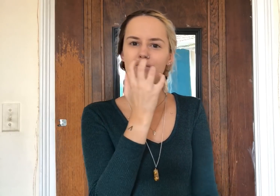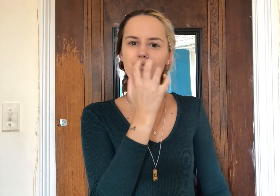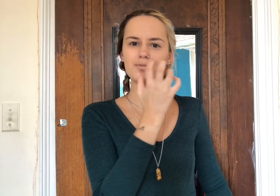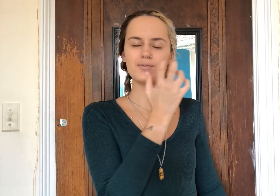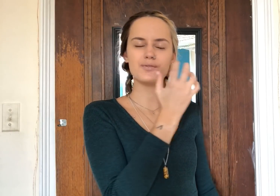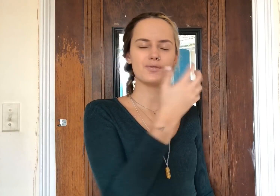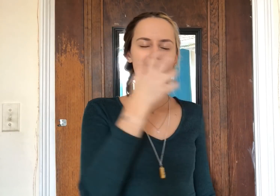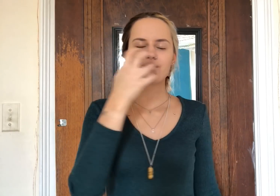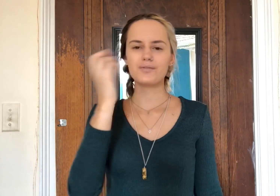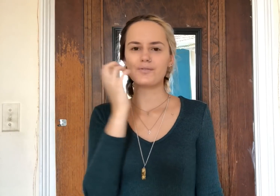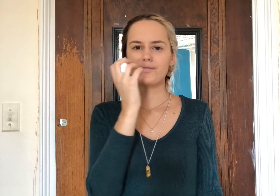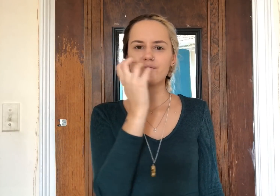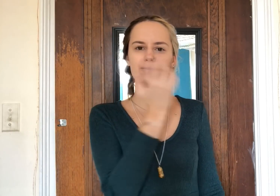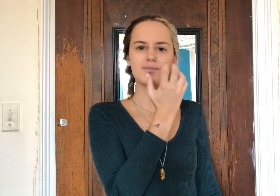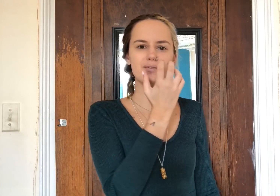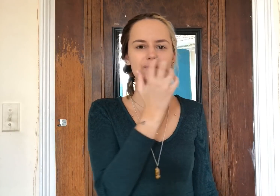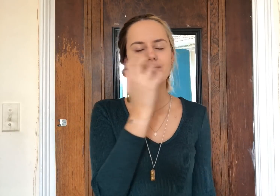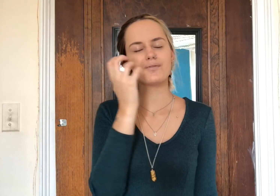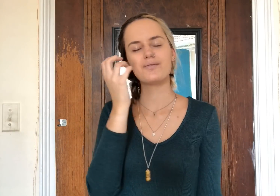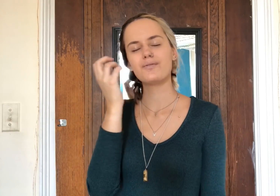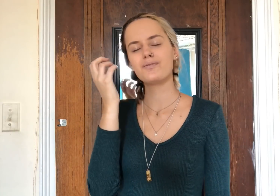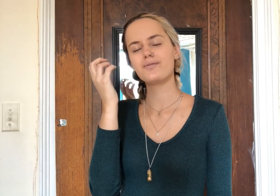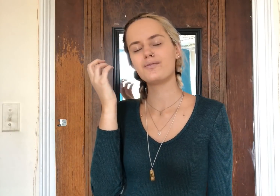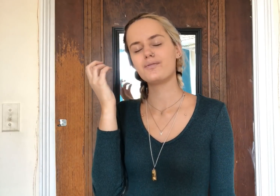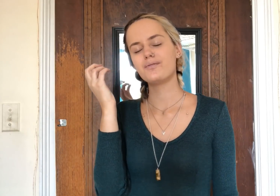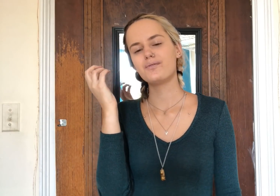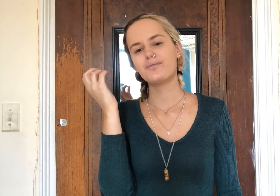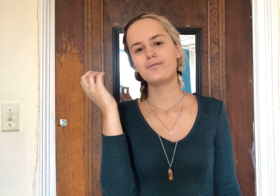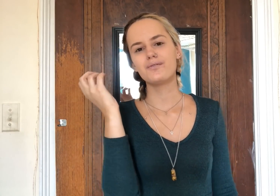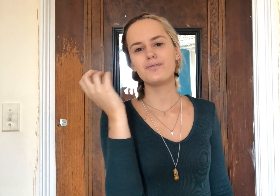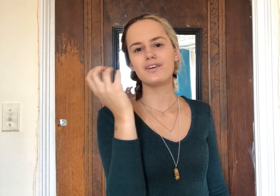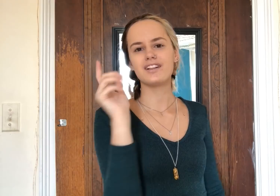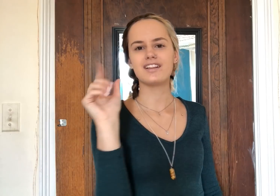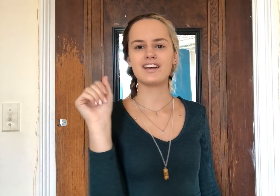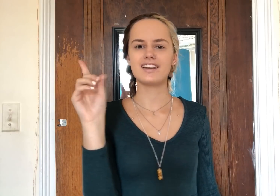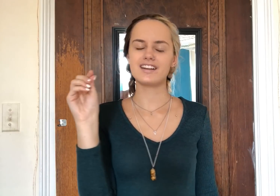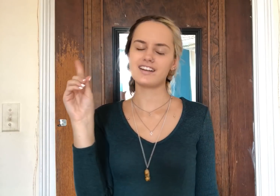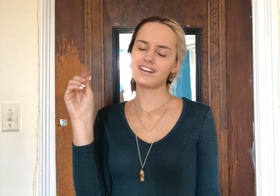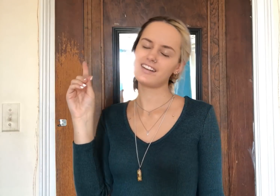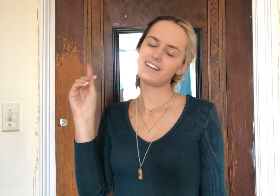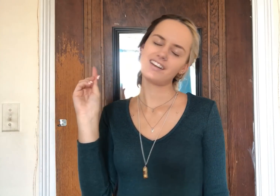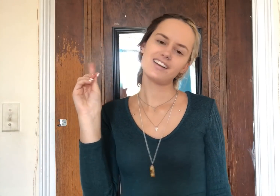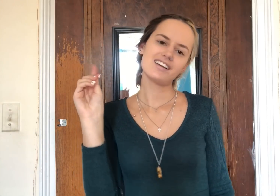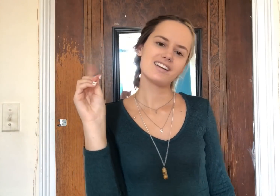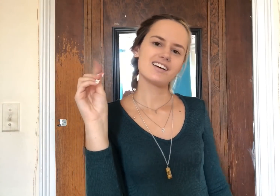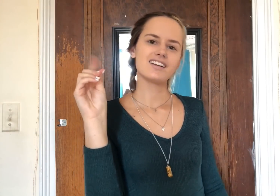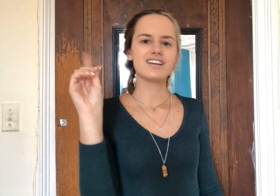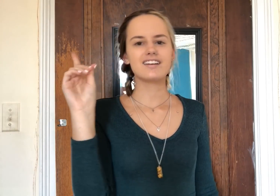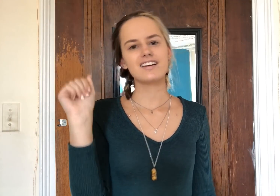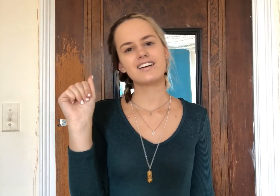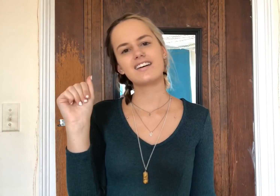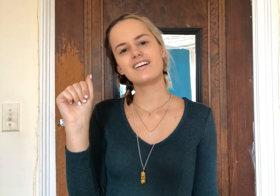ooooooh La la la la la la la la